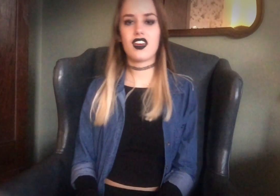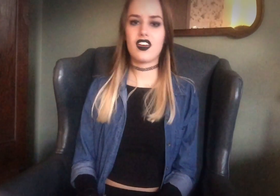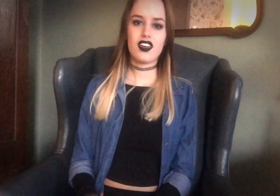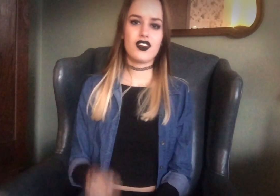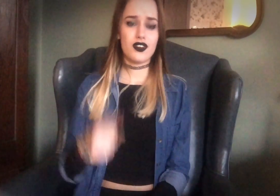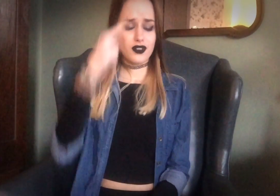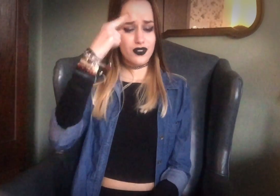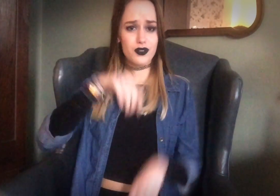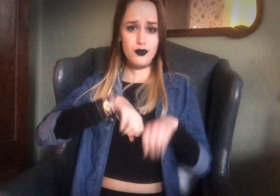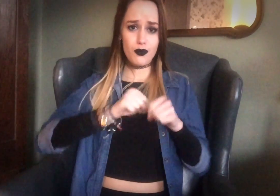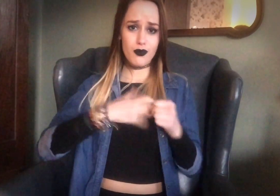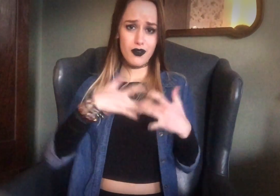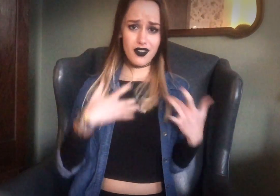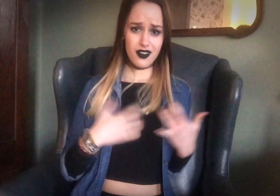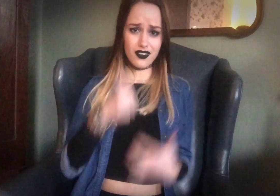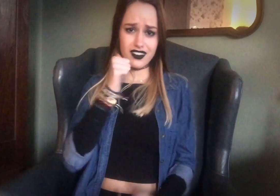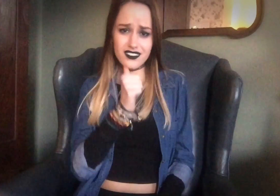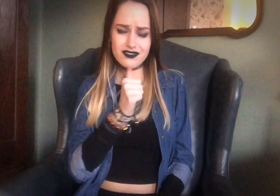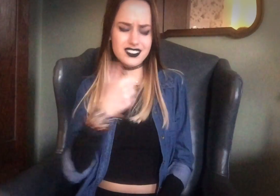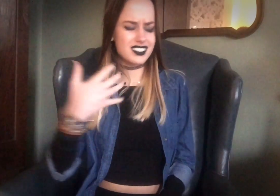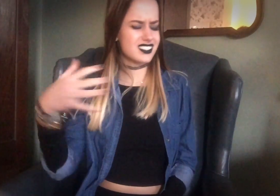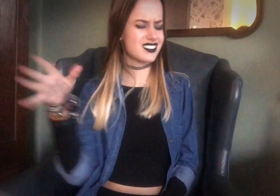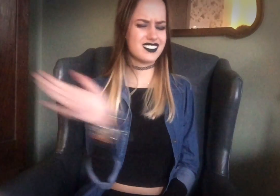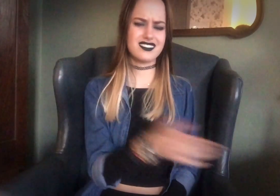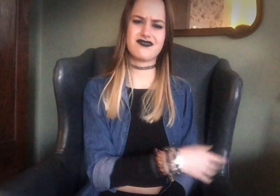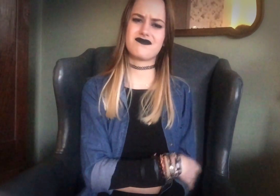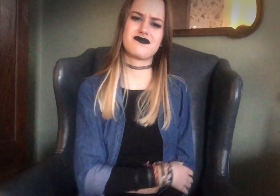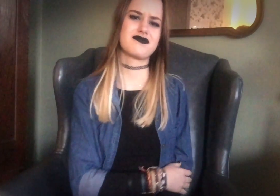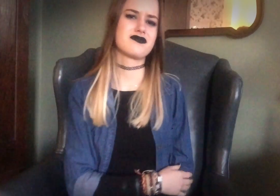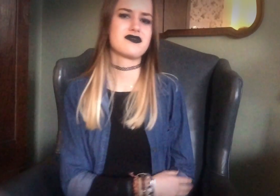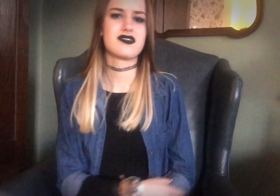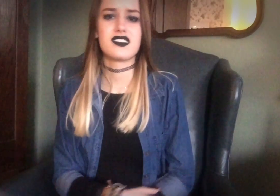You think you broke my heart, oh, girl for goodness' sake